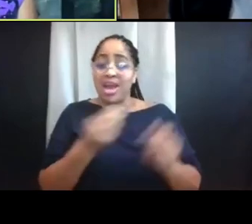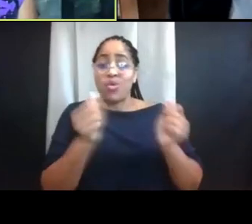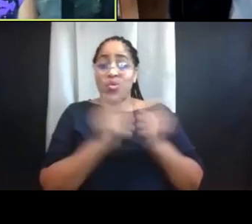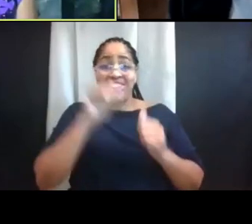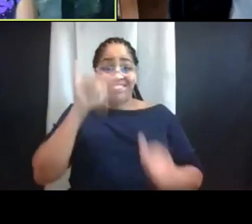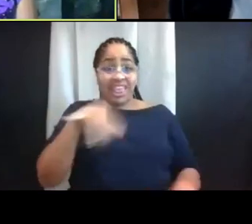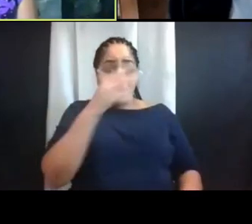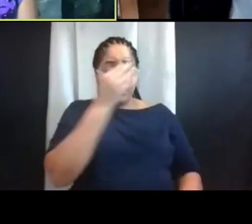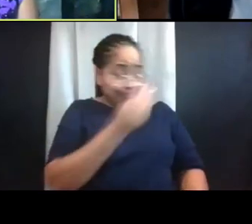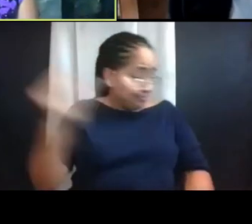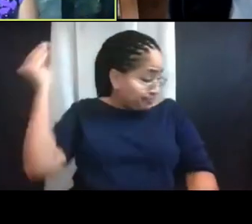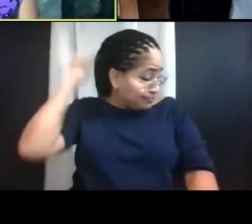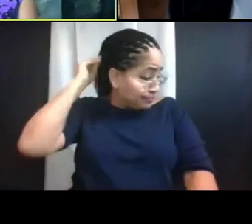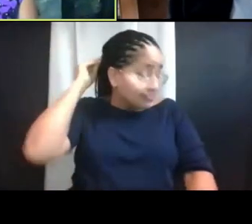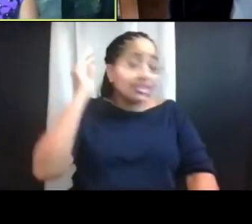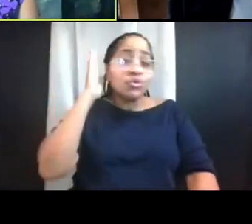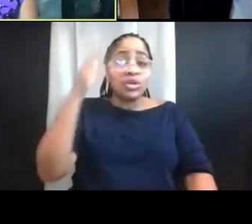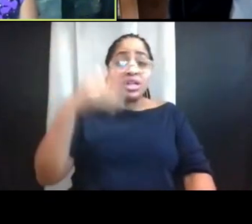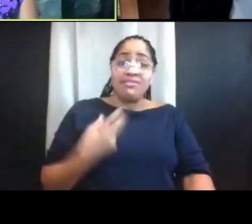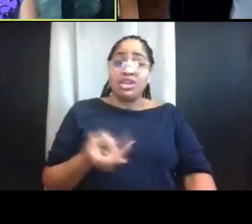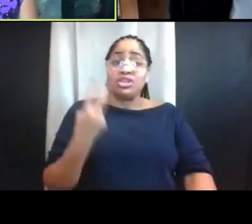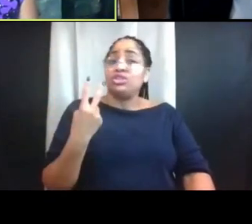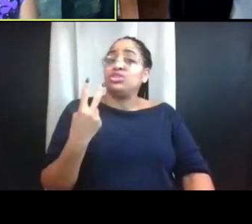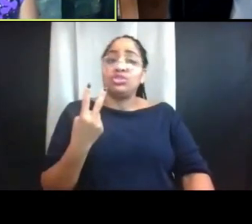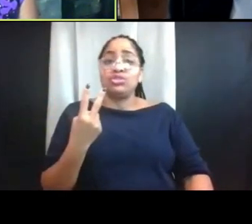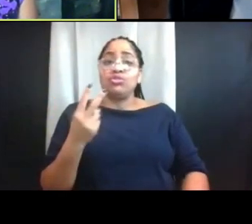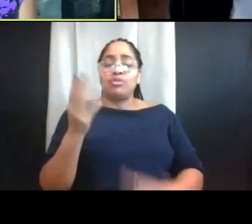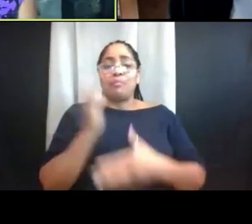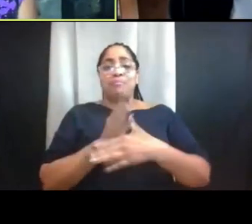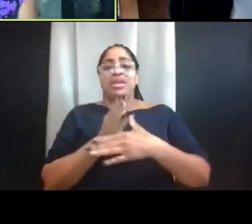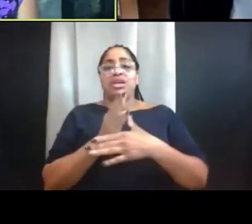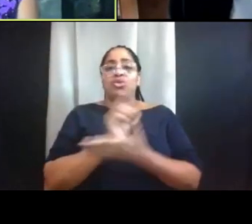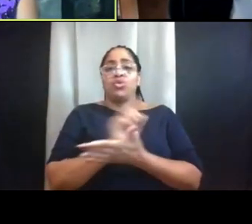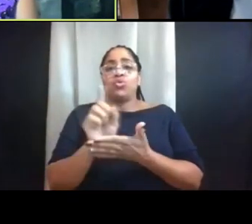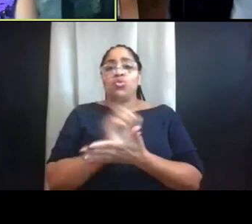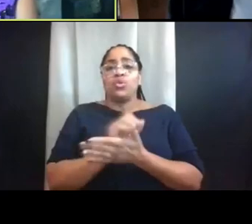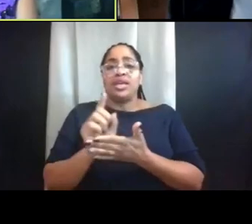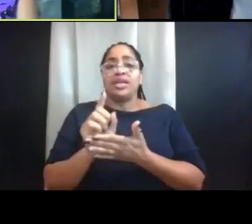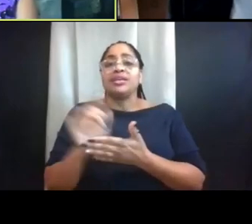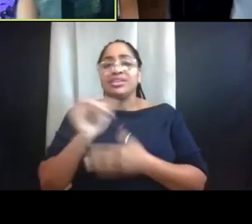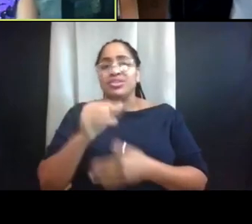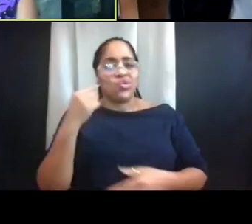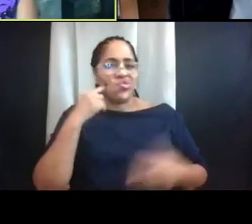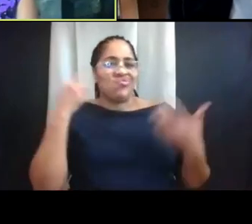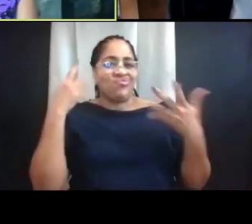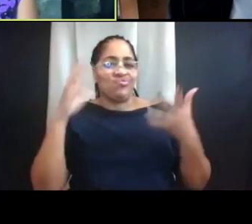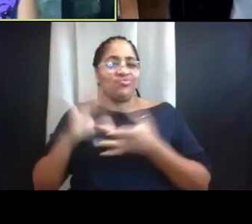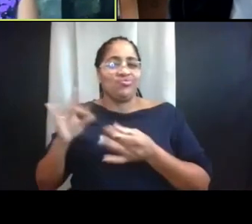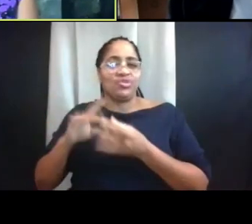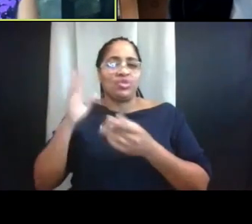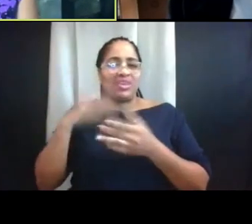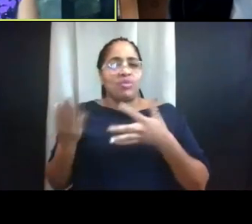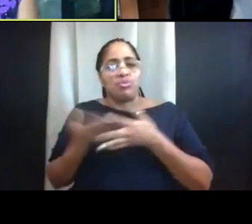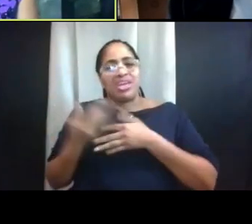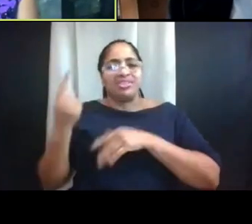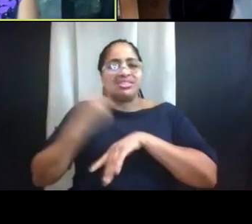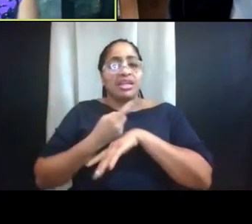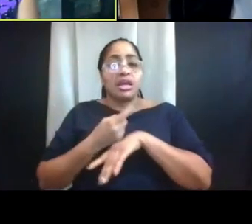there will be two midweek, single day, well-being days scheduled for the winter semester. And as you heard from the provost, this will be February 24th and March 23rd.